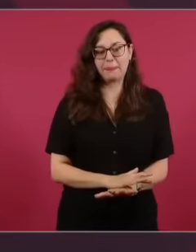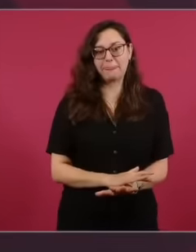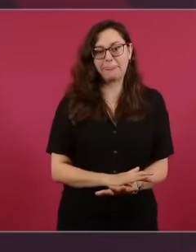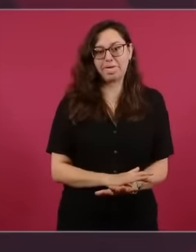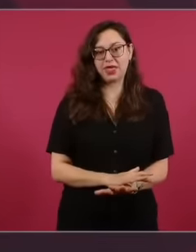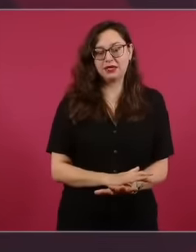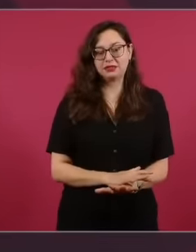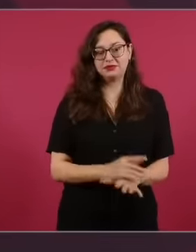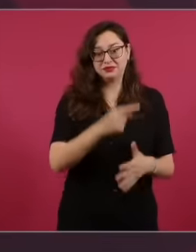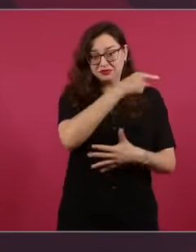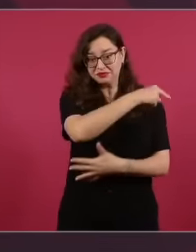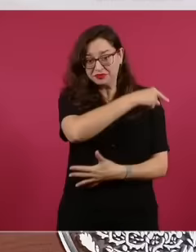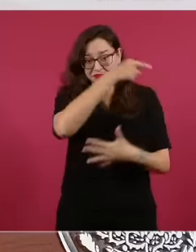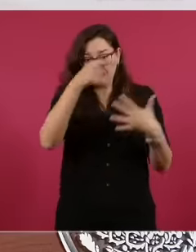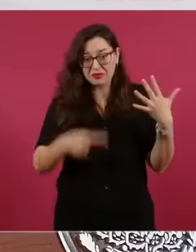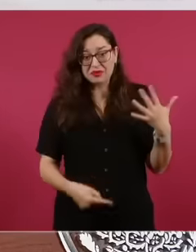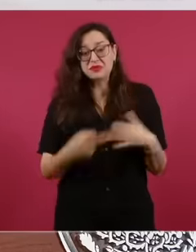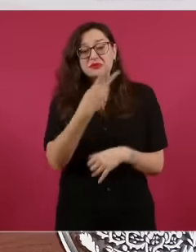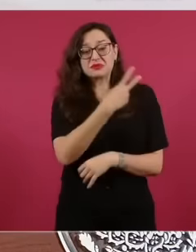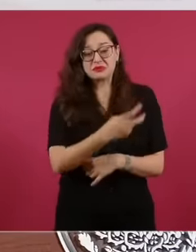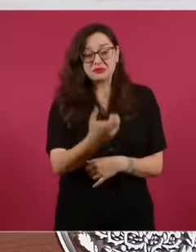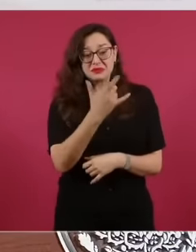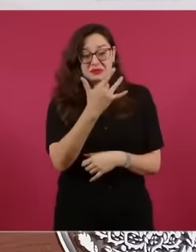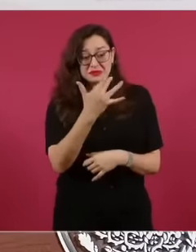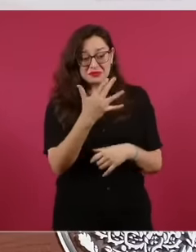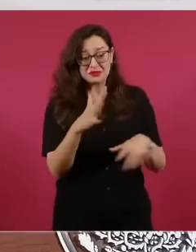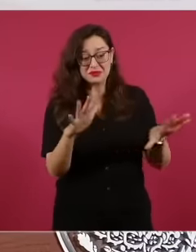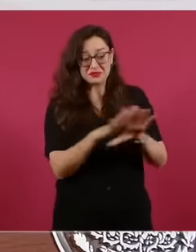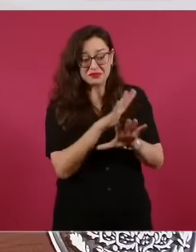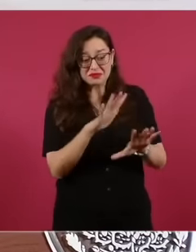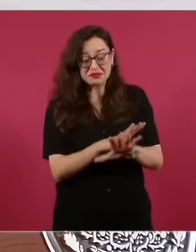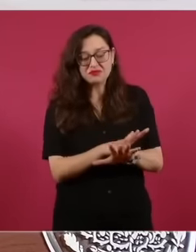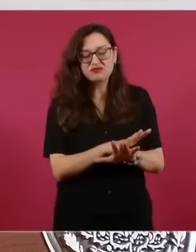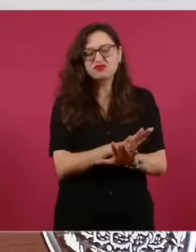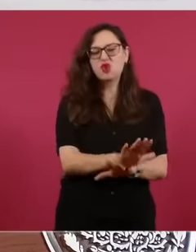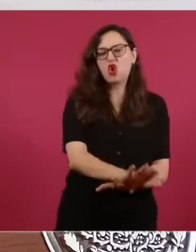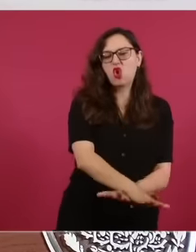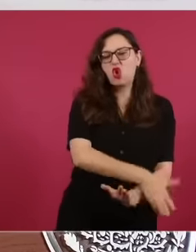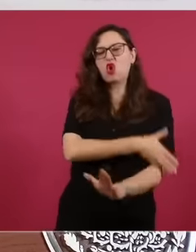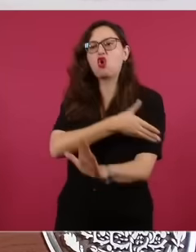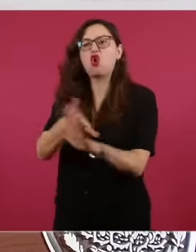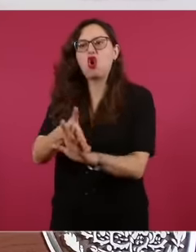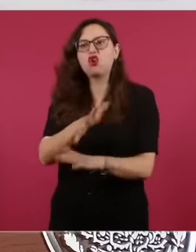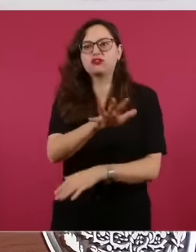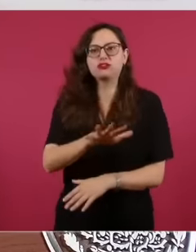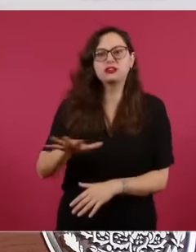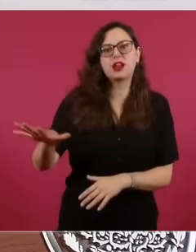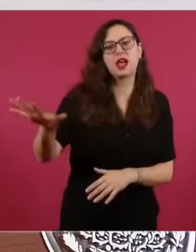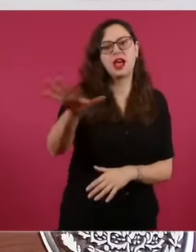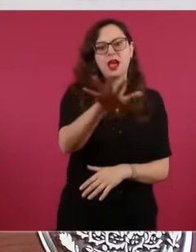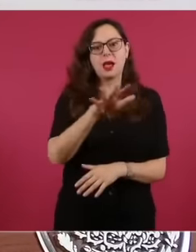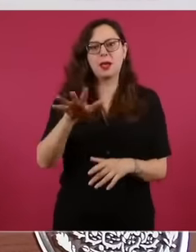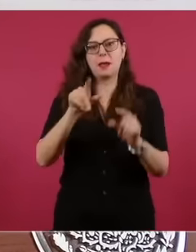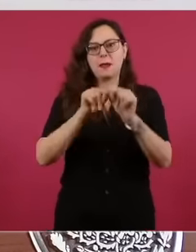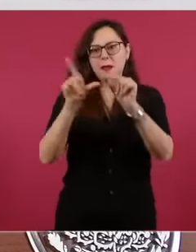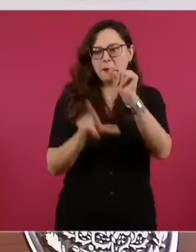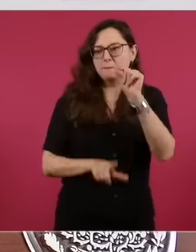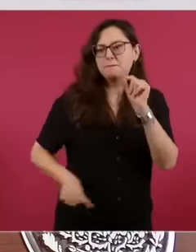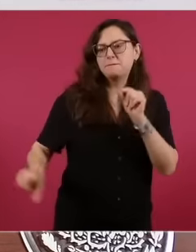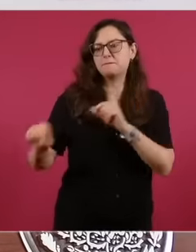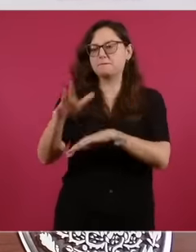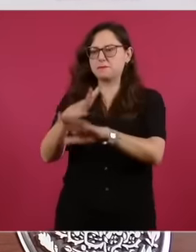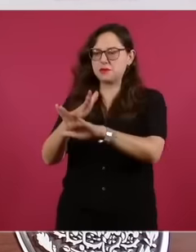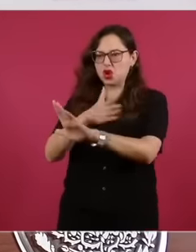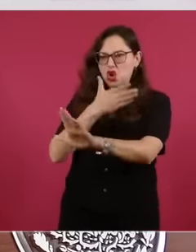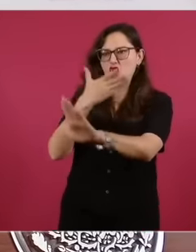all those reforms were to remove the popular character of the constitution